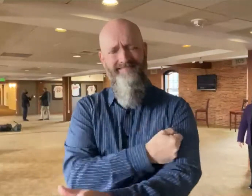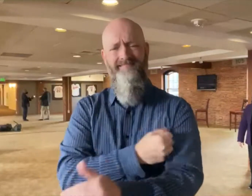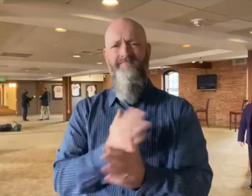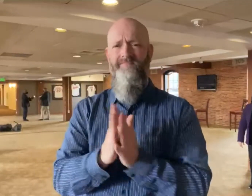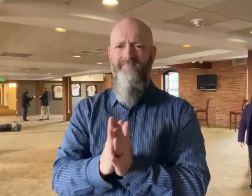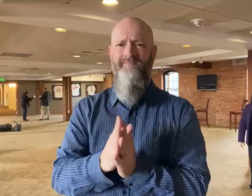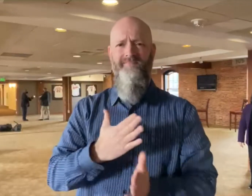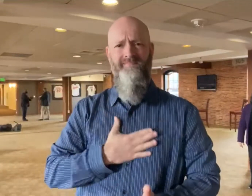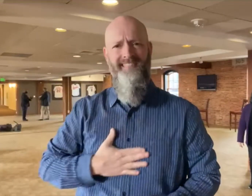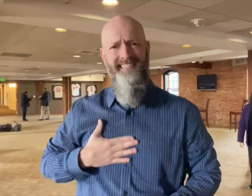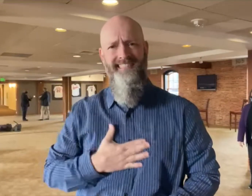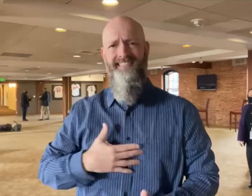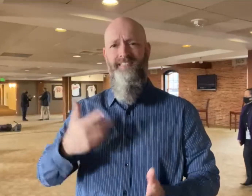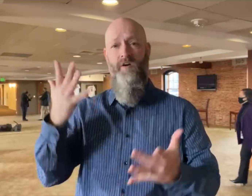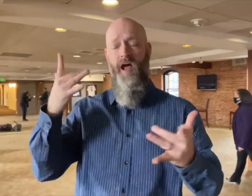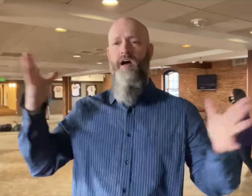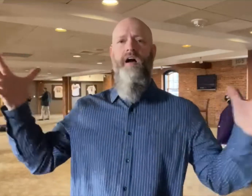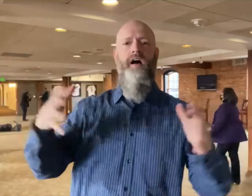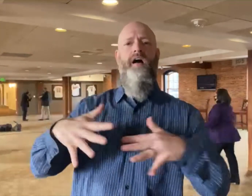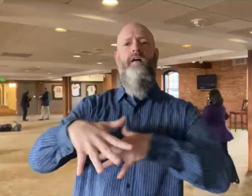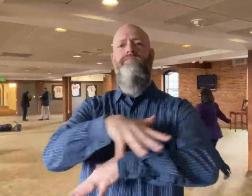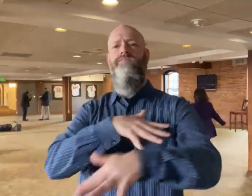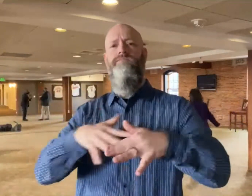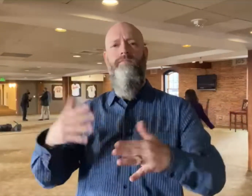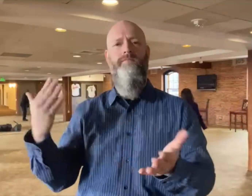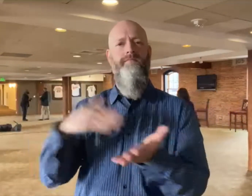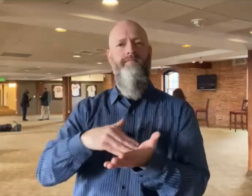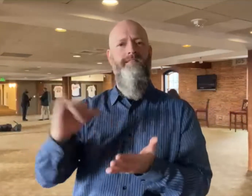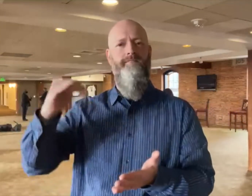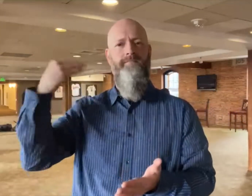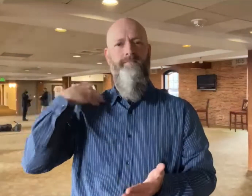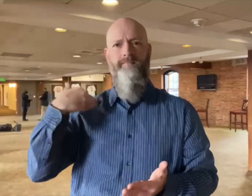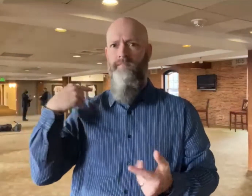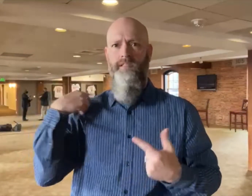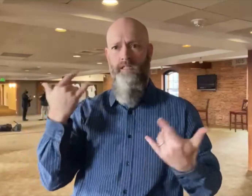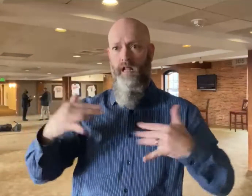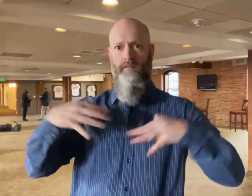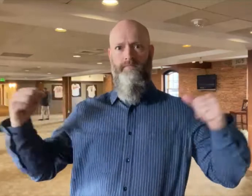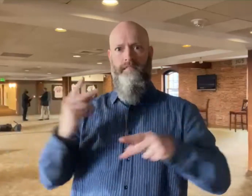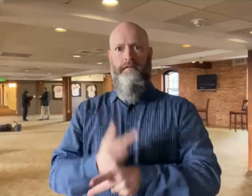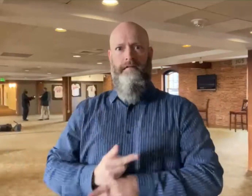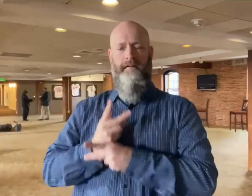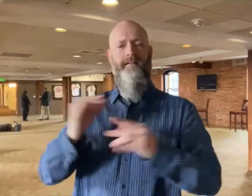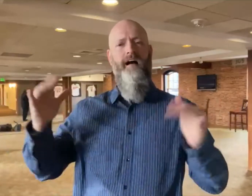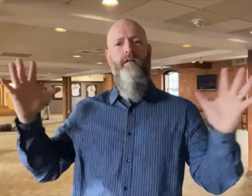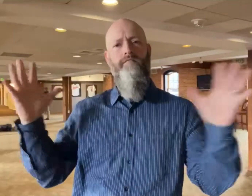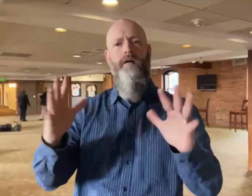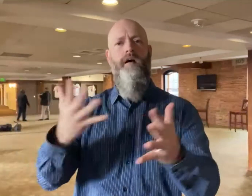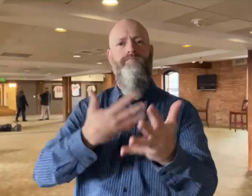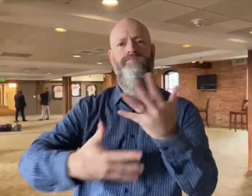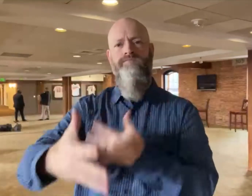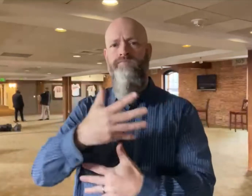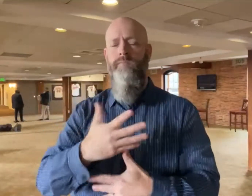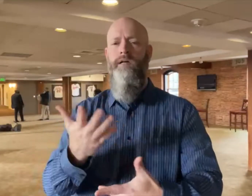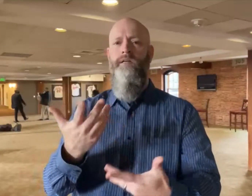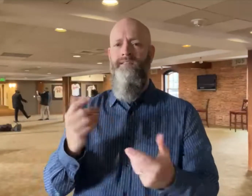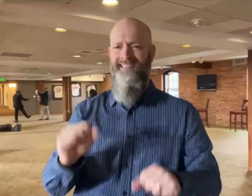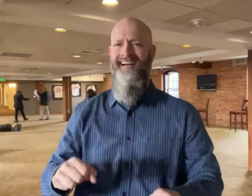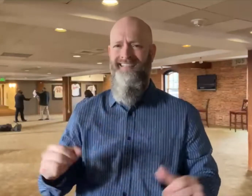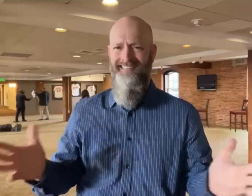It is important that we are all in this together and bring this pandemic to an end together so we will be able to move closer to returning our state to a sense of normalcy and be able to get together.